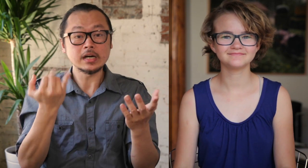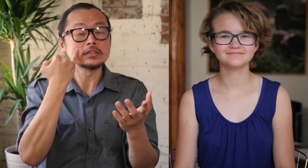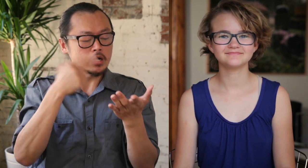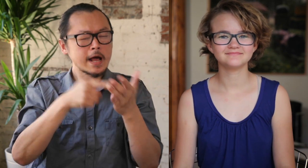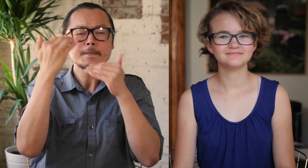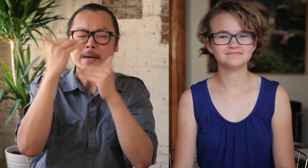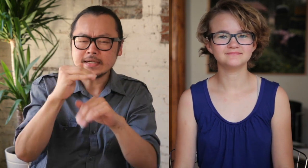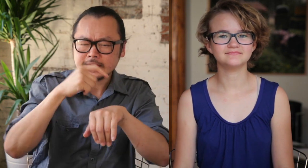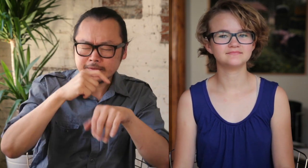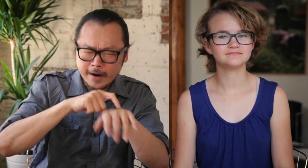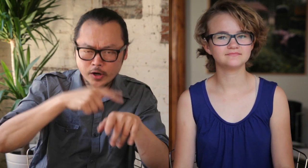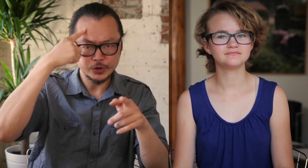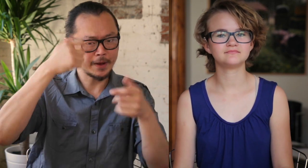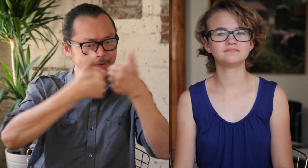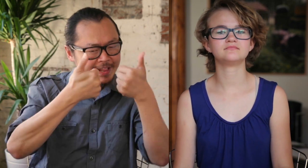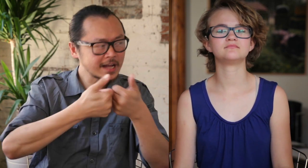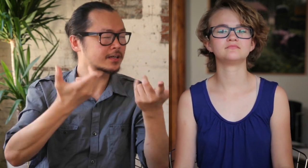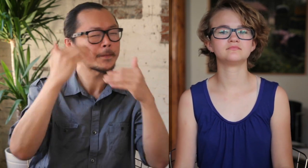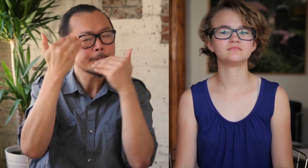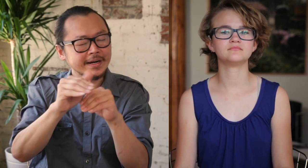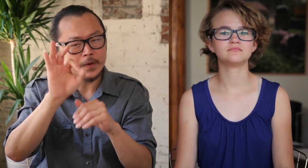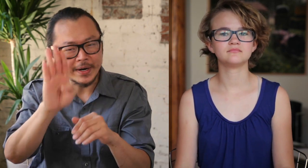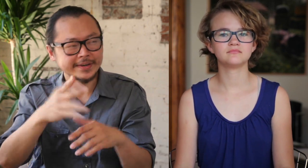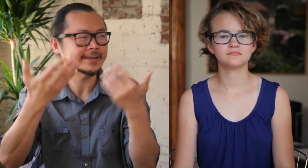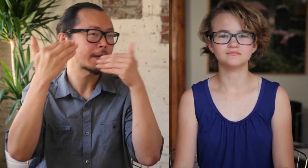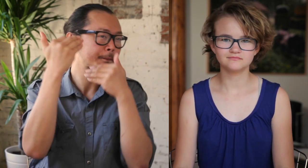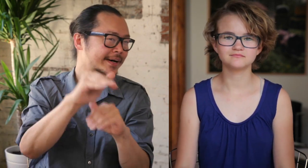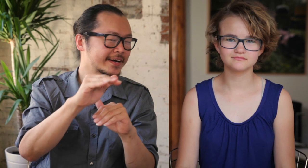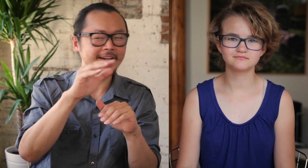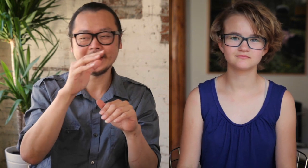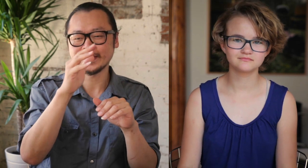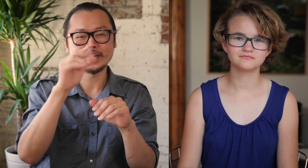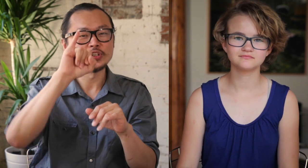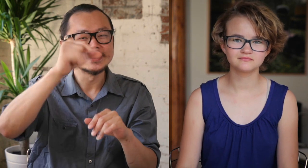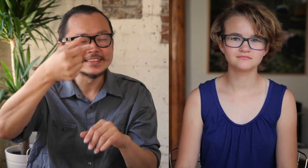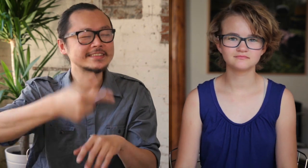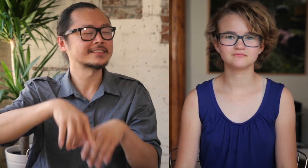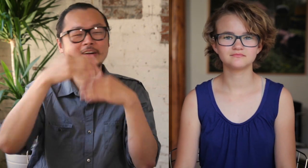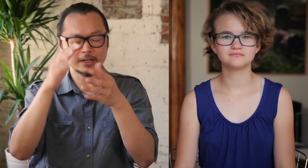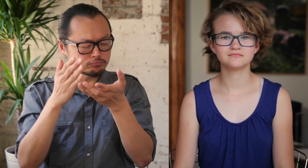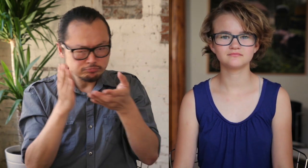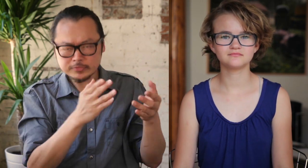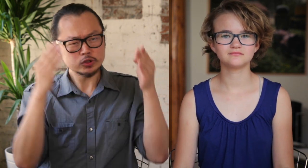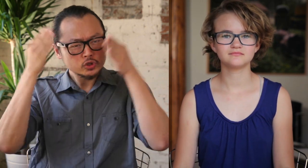Limit the time you play games. Limit the time you spend on Facebook, Instagram, and so forth.